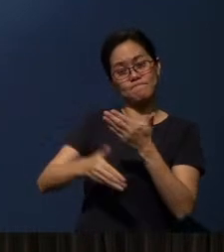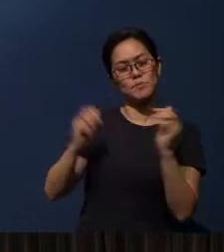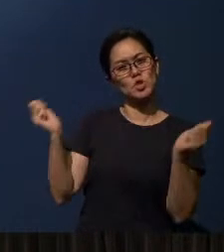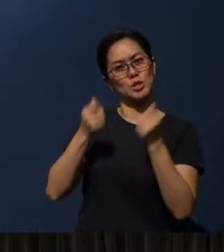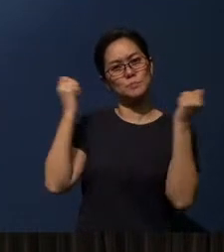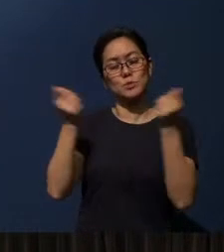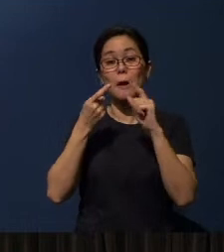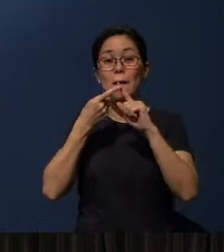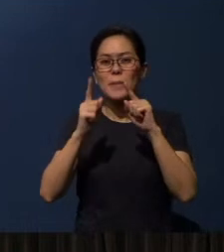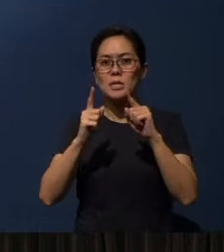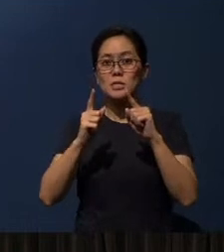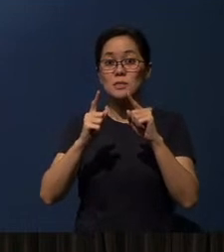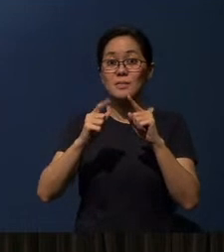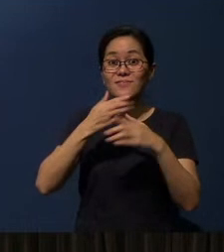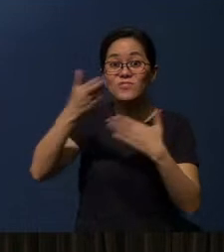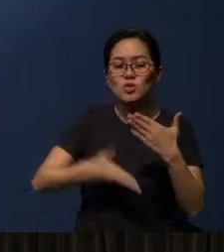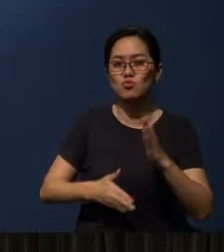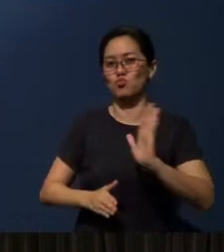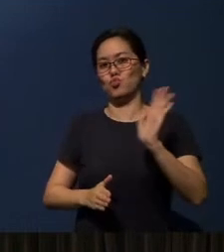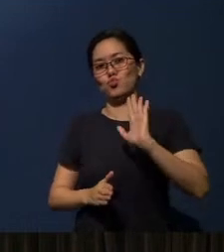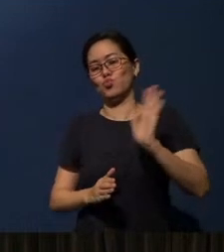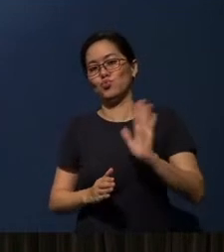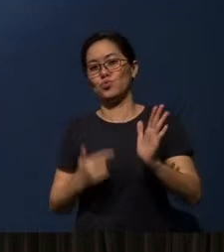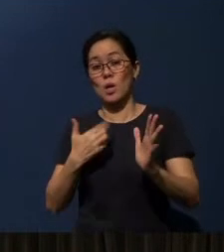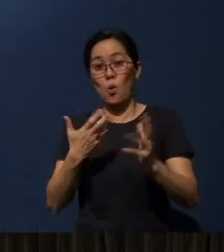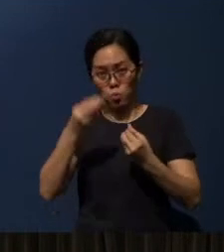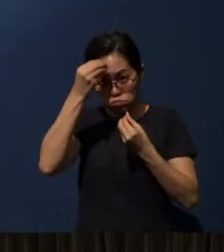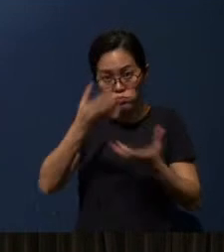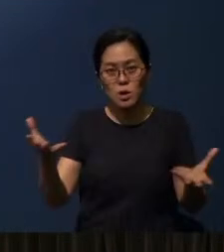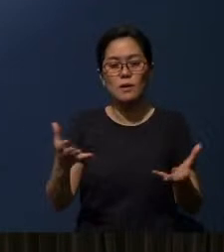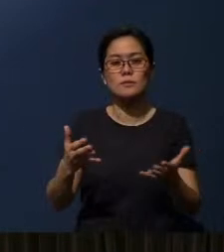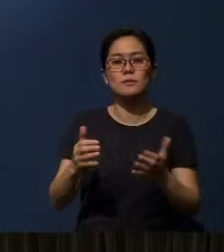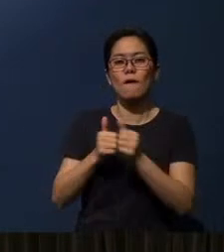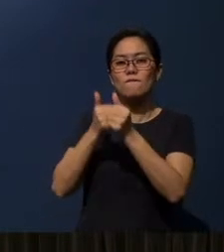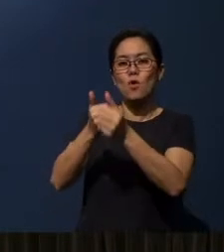But that is still not the end. I want to tell you, there's also a follow up event we are planning.